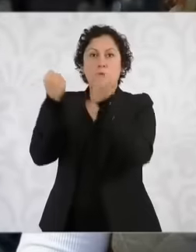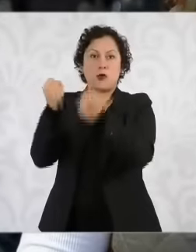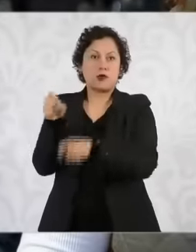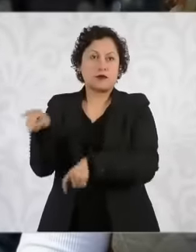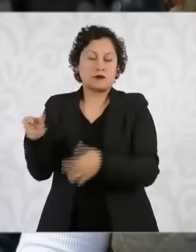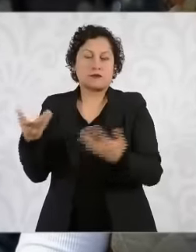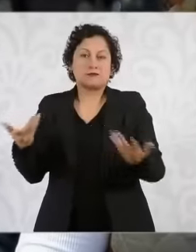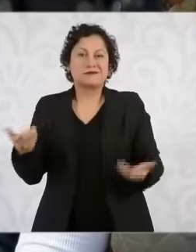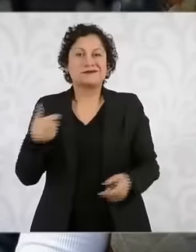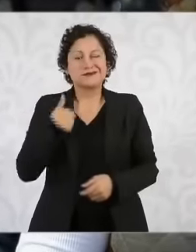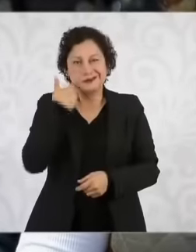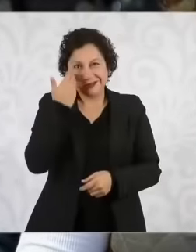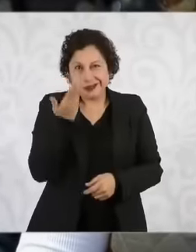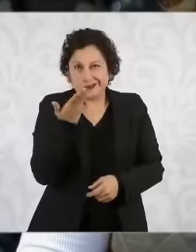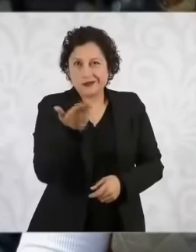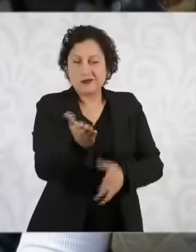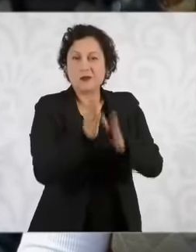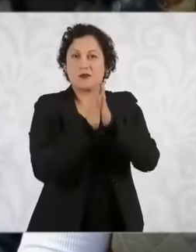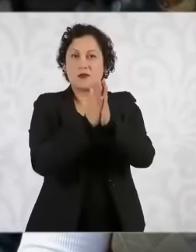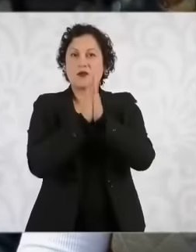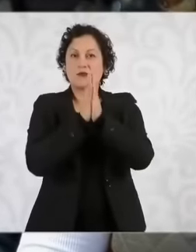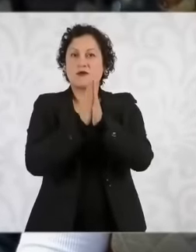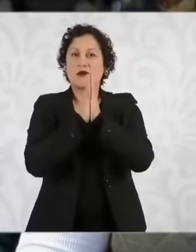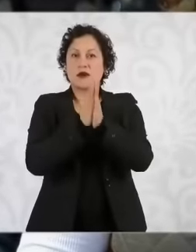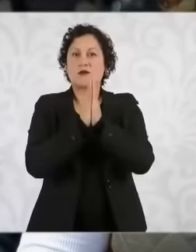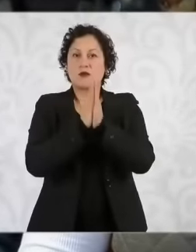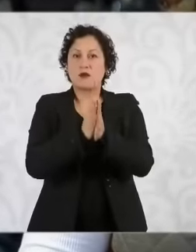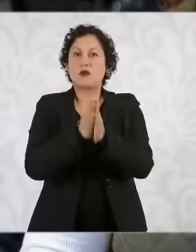legal advisor who is a licensed senator and was also president of the commission on